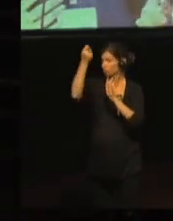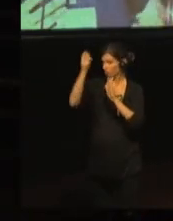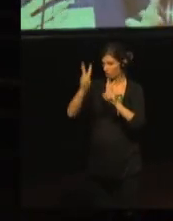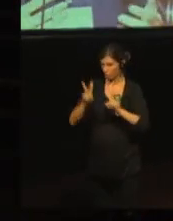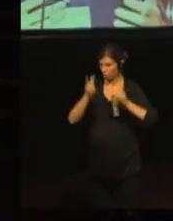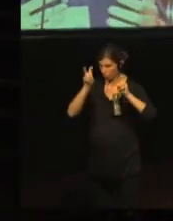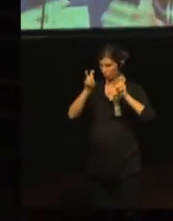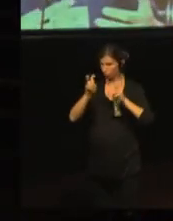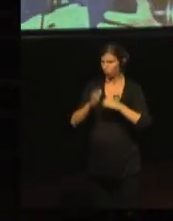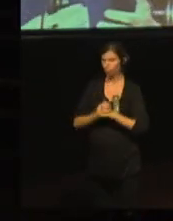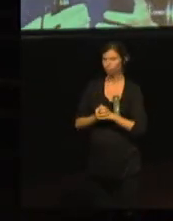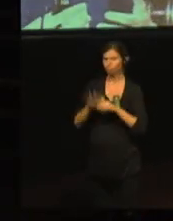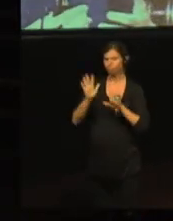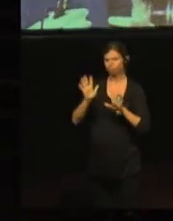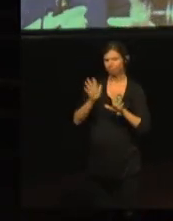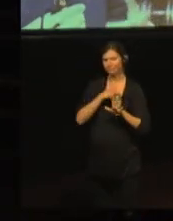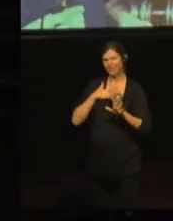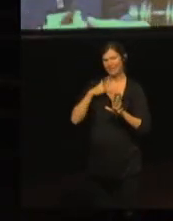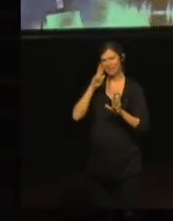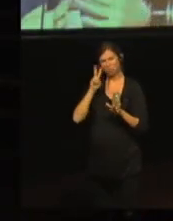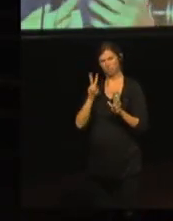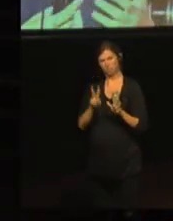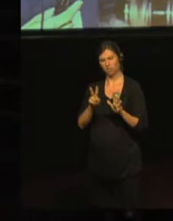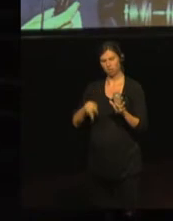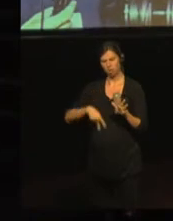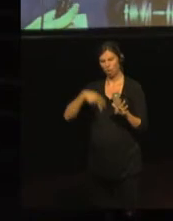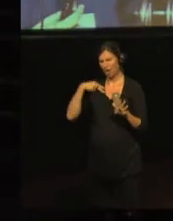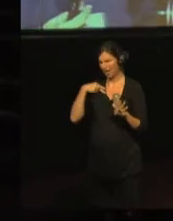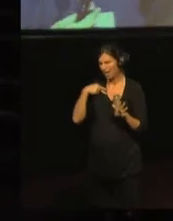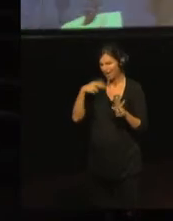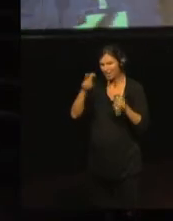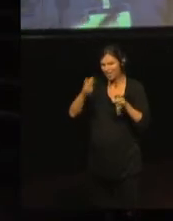about the deafblind situation, so the new task for each workgroup was